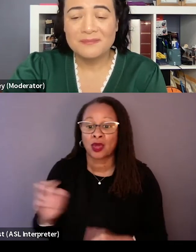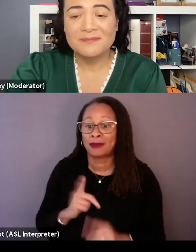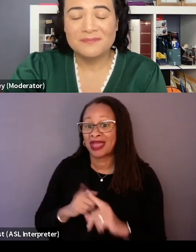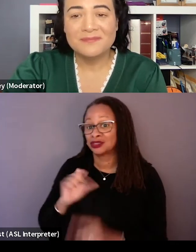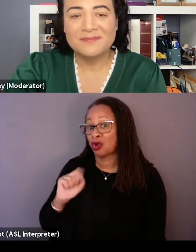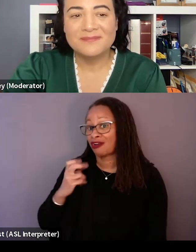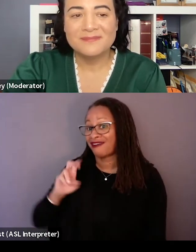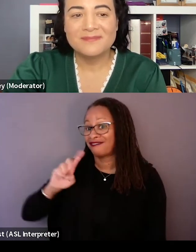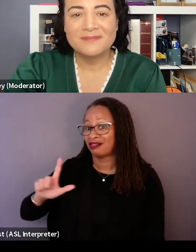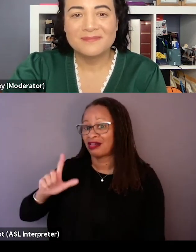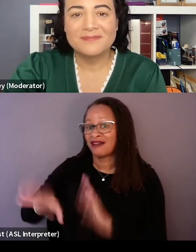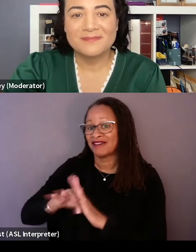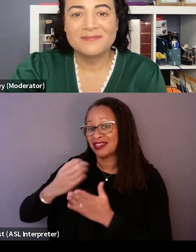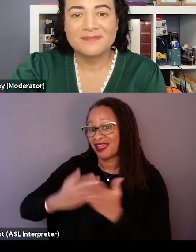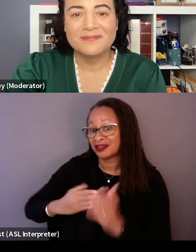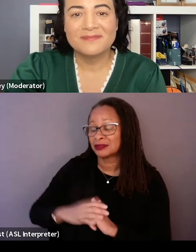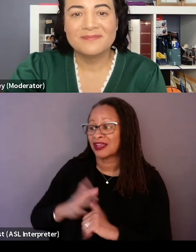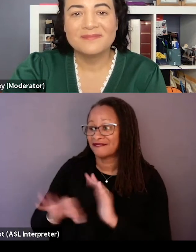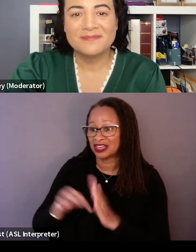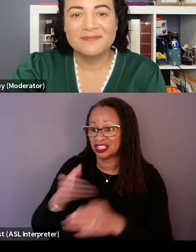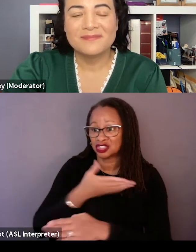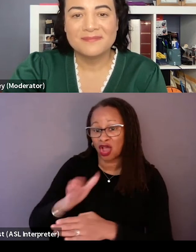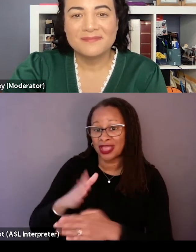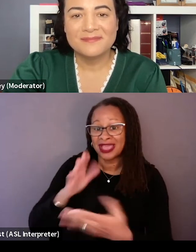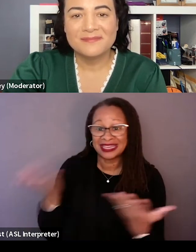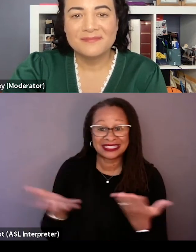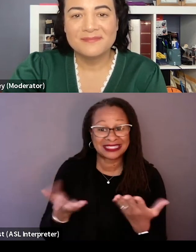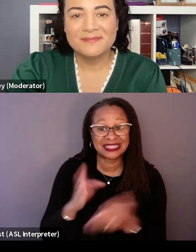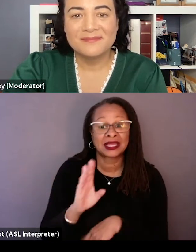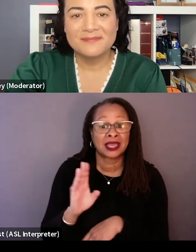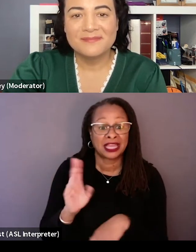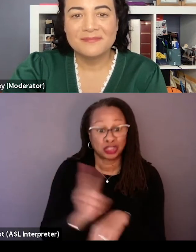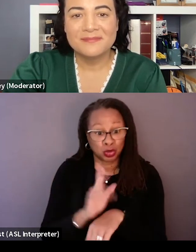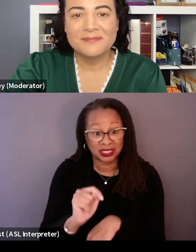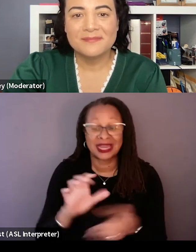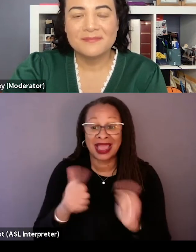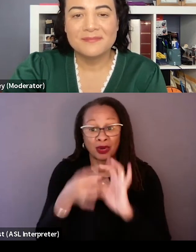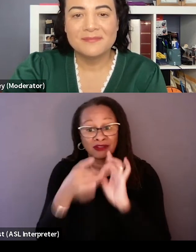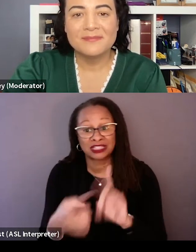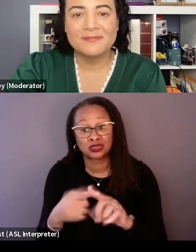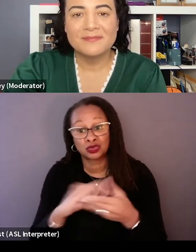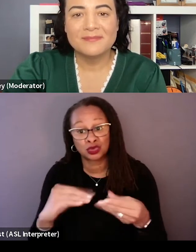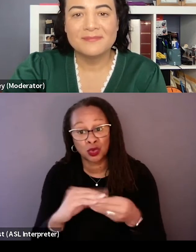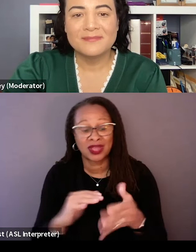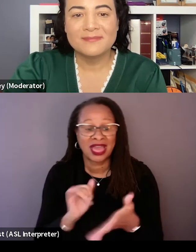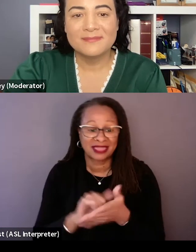finding this element, finding this song existing and being played and how it relates to the story. 'Cause that's how they would pick the wake up songs.